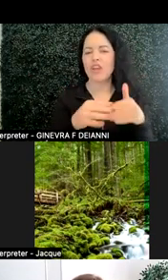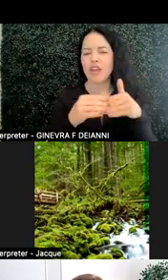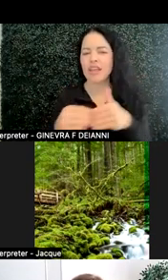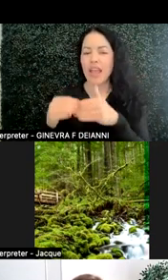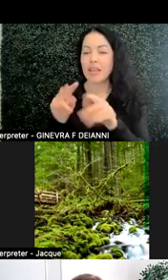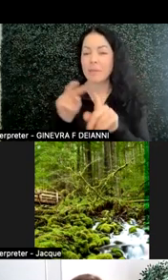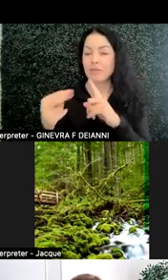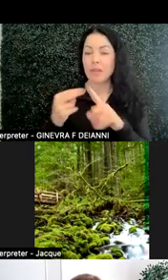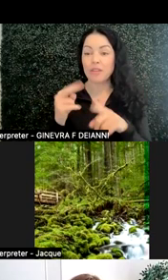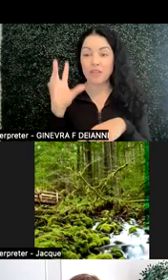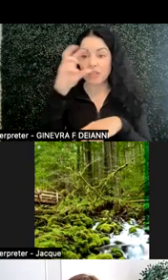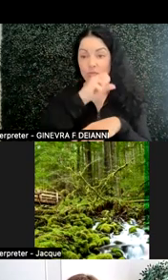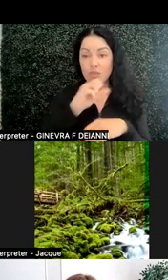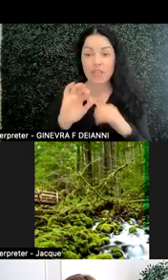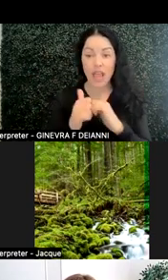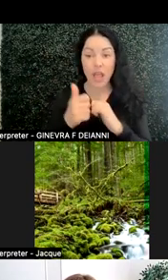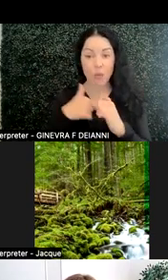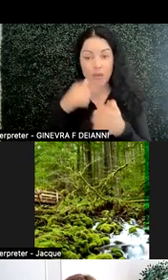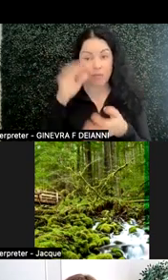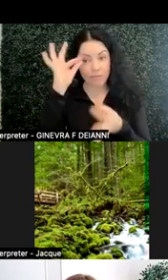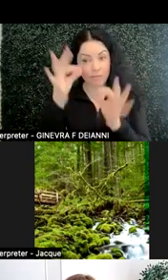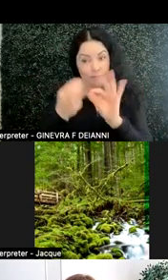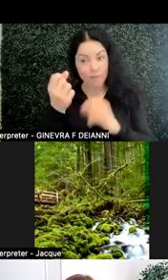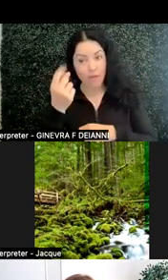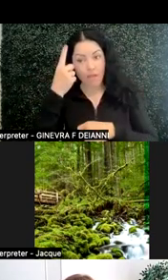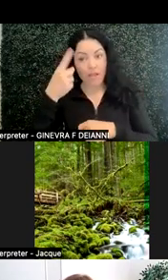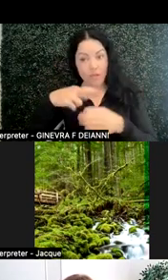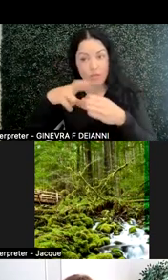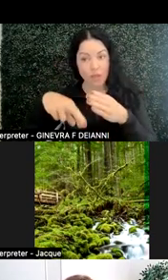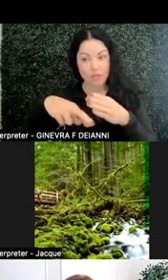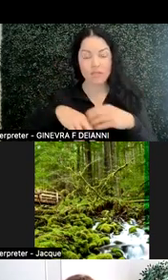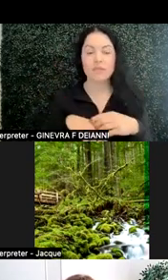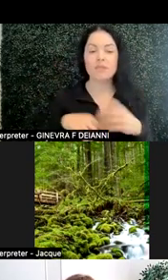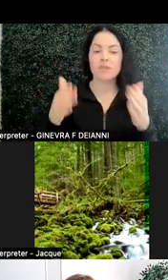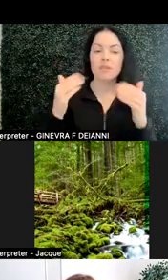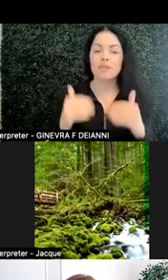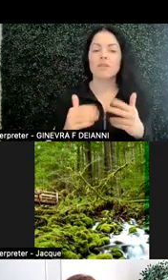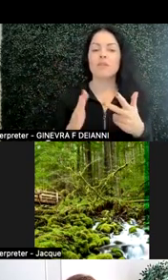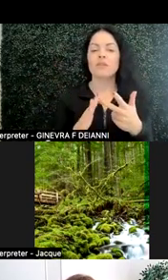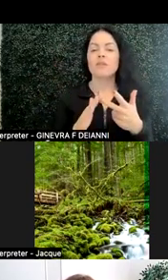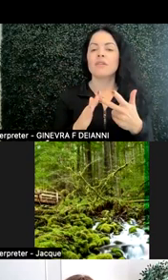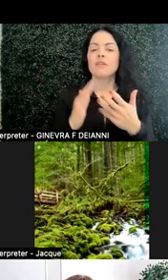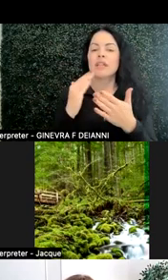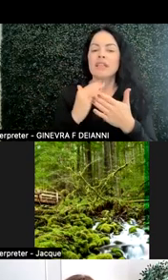behind how we've interpreted the results. List out some of the summary statements